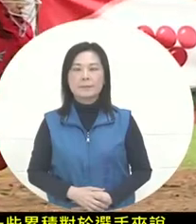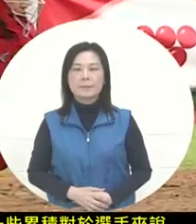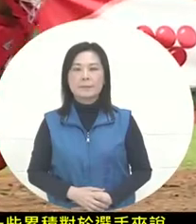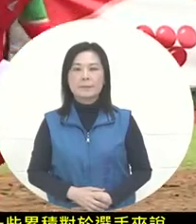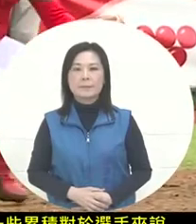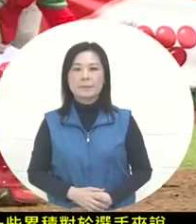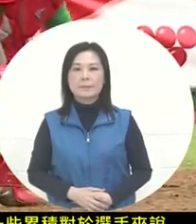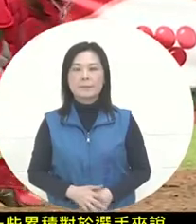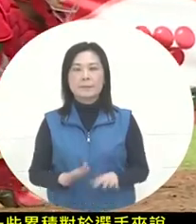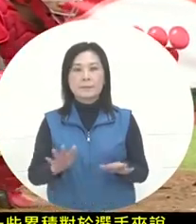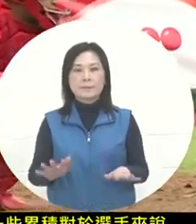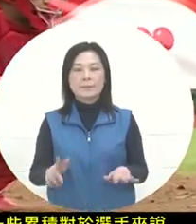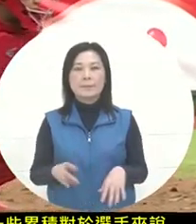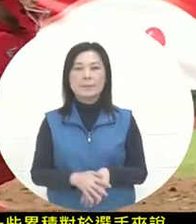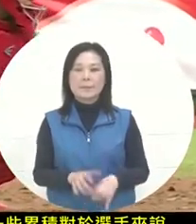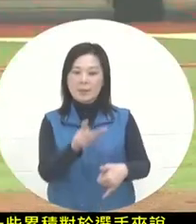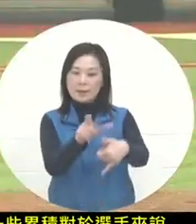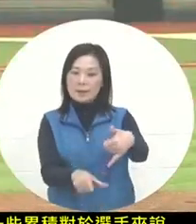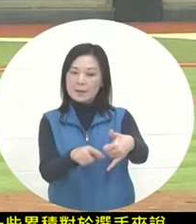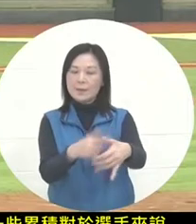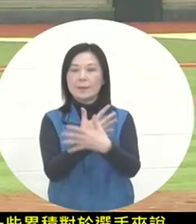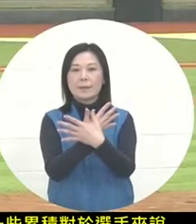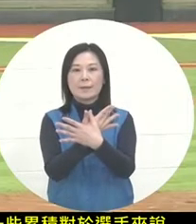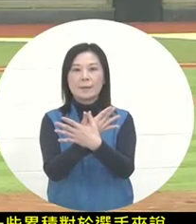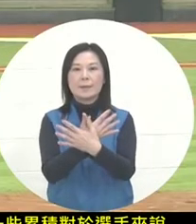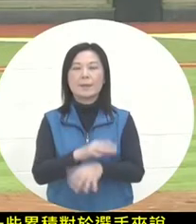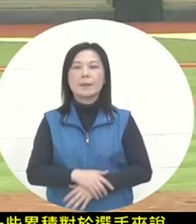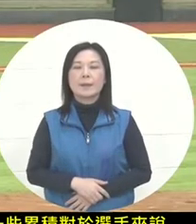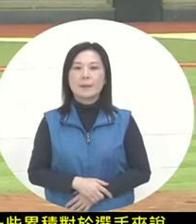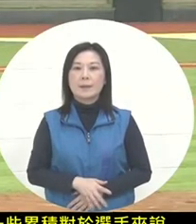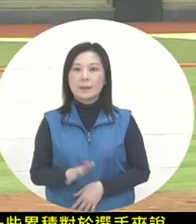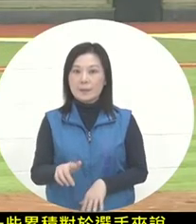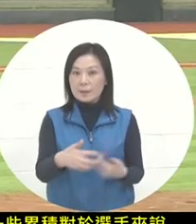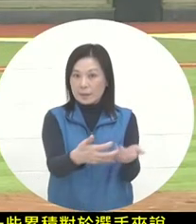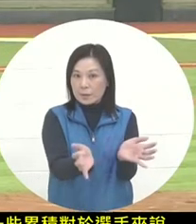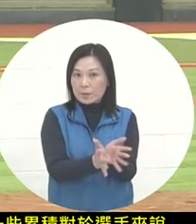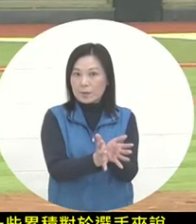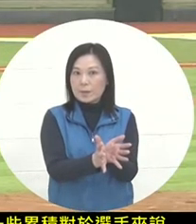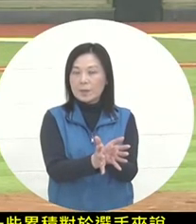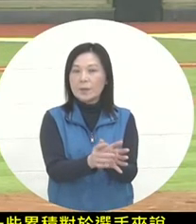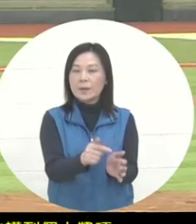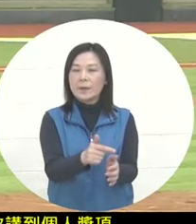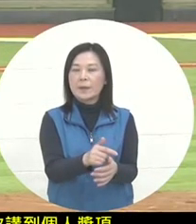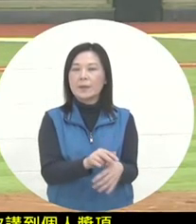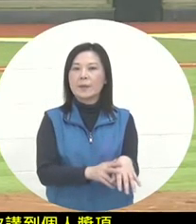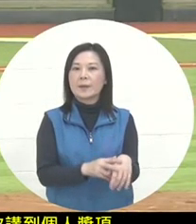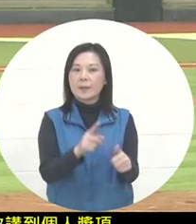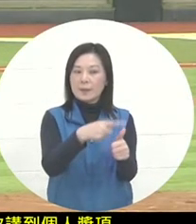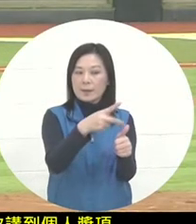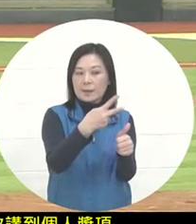to the players. Now when it comes to individual awards this time, in addition to the ranking of the group,